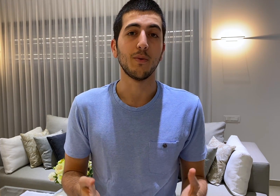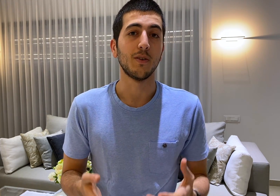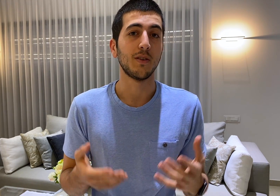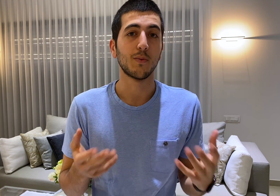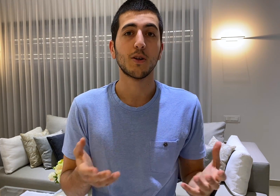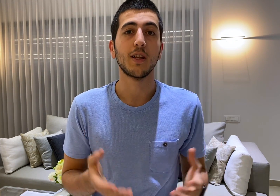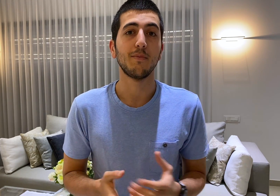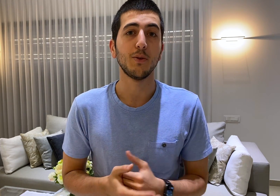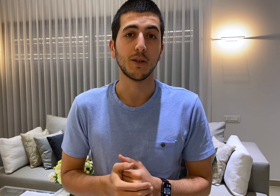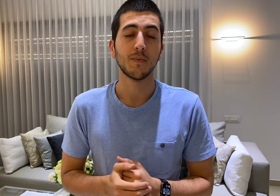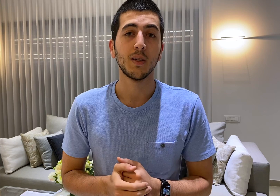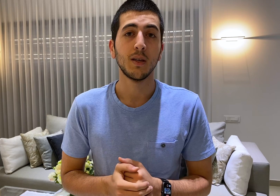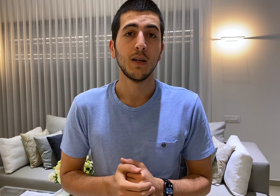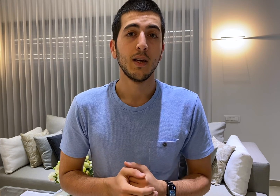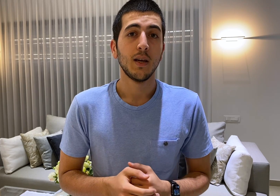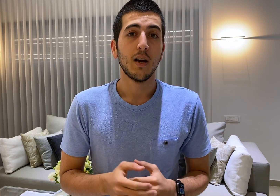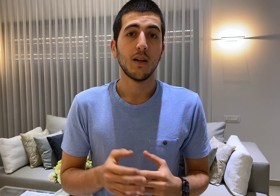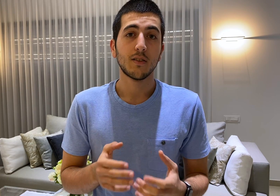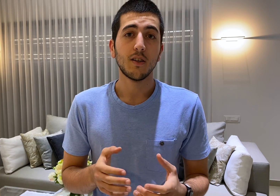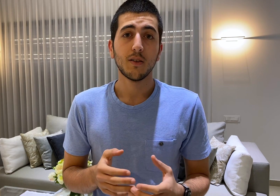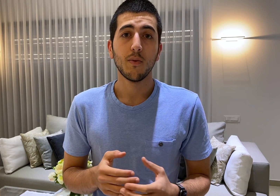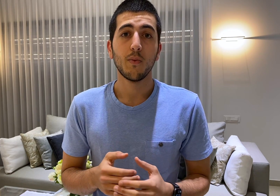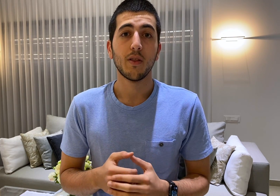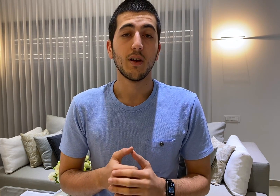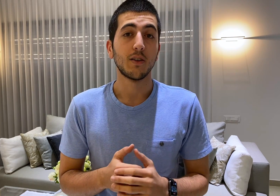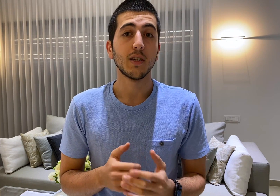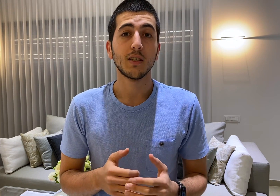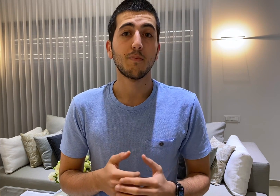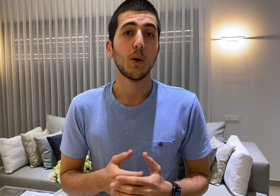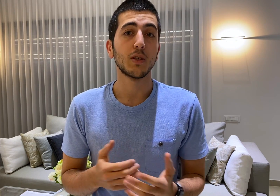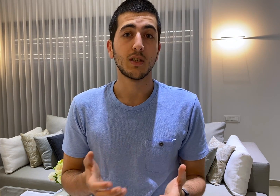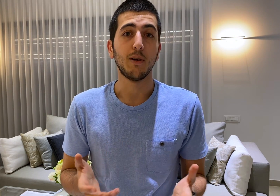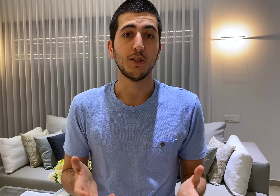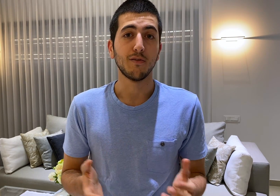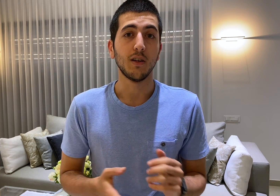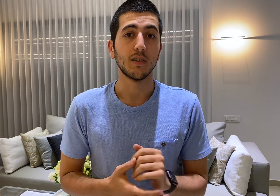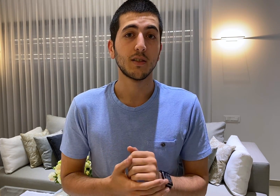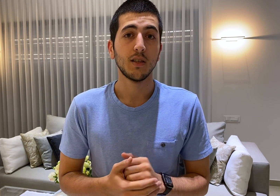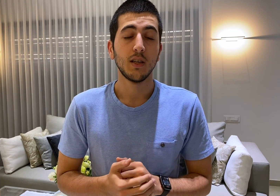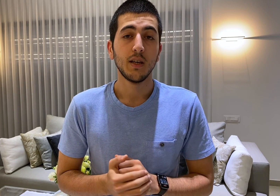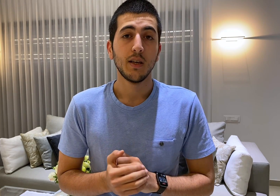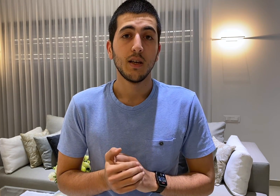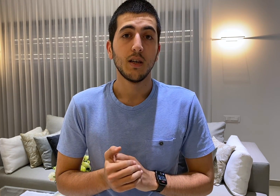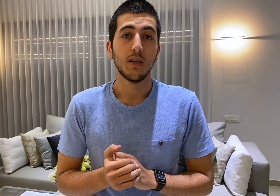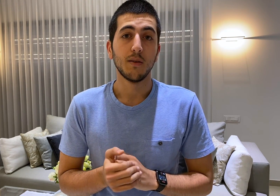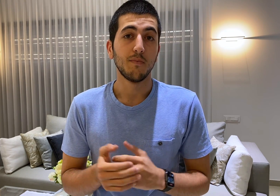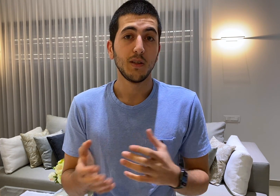on the work that I'm doing I'll start with addressing pose estimation files in